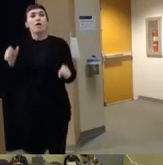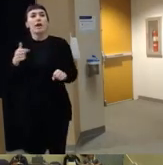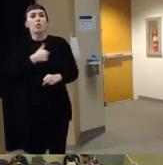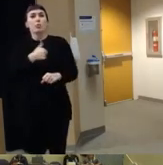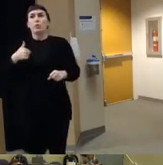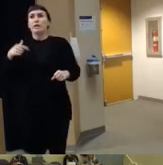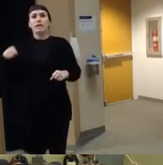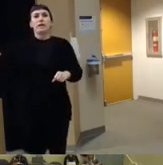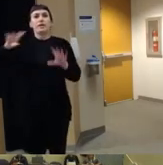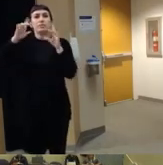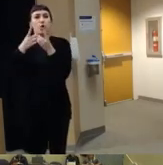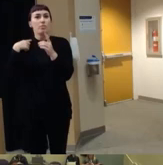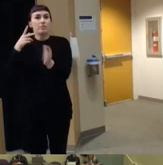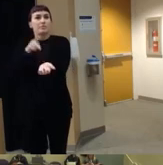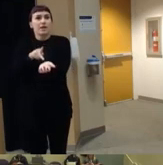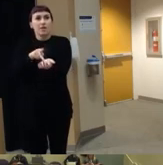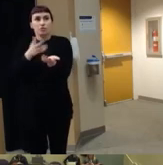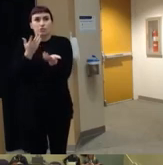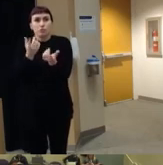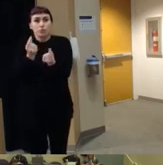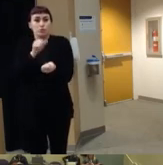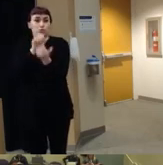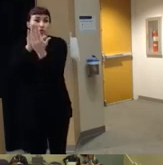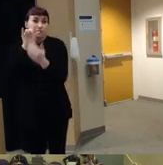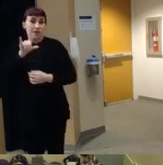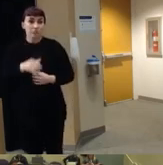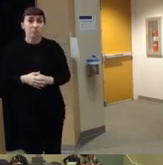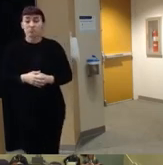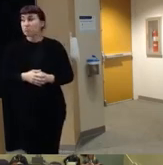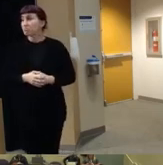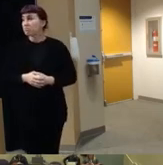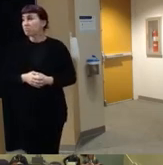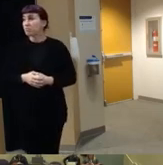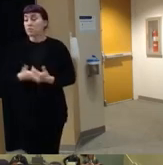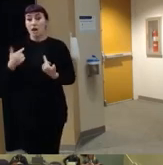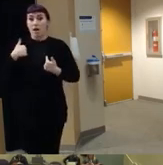a department of Psychiatry to address this I have some thoughts about this based on your talk but I